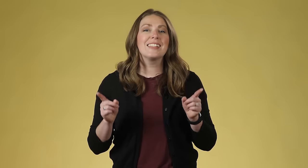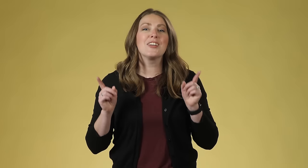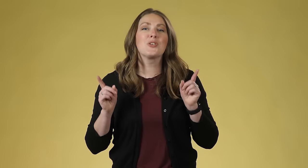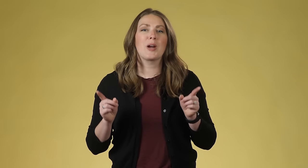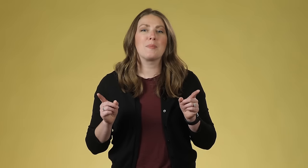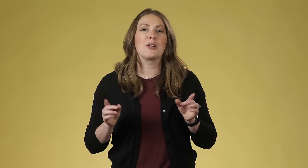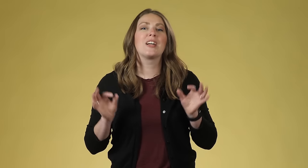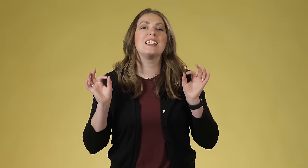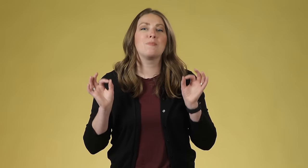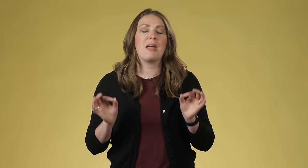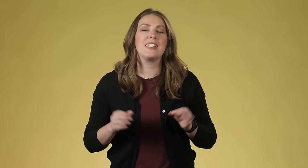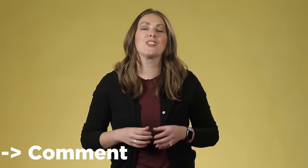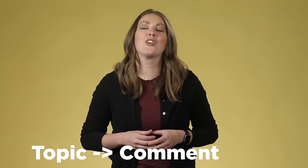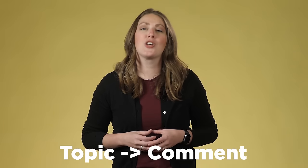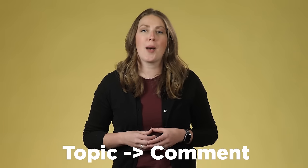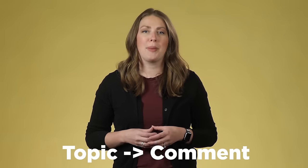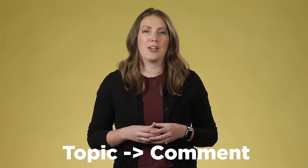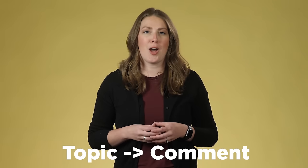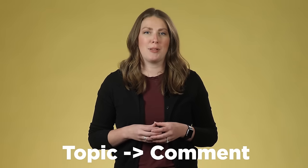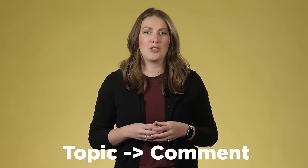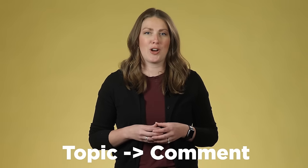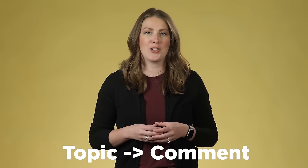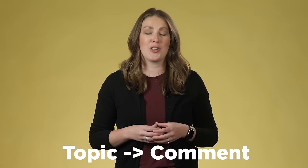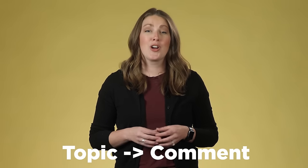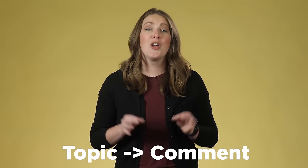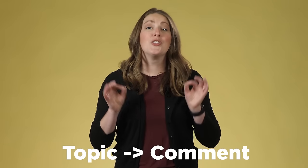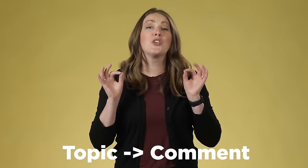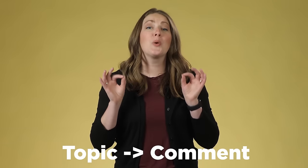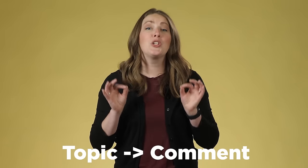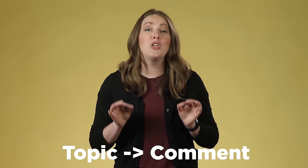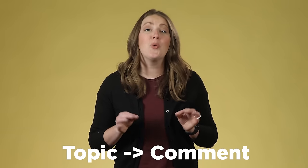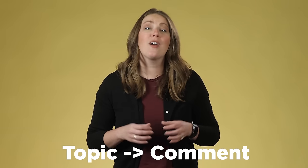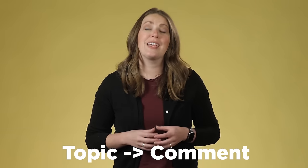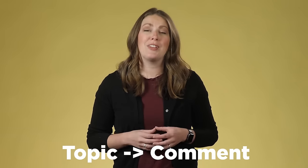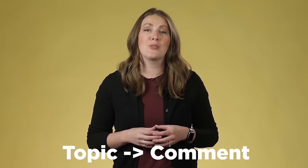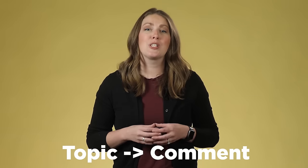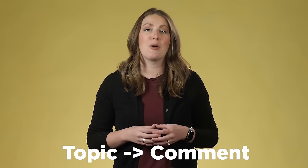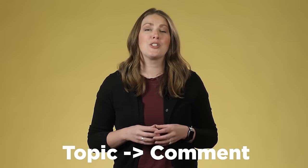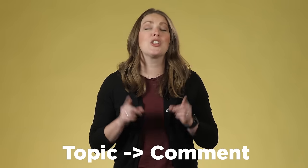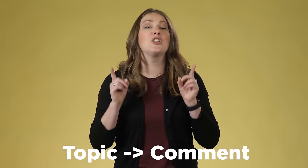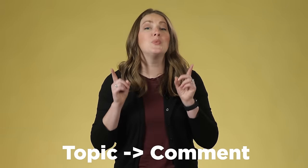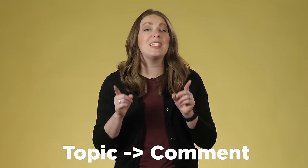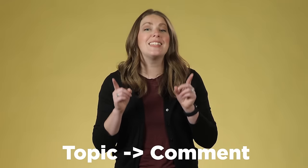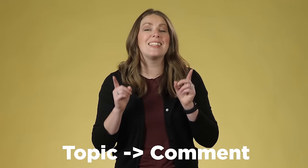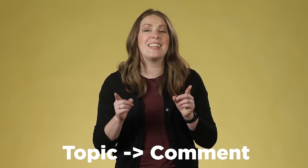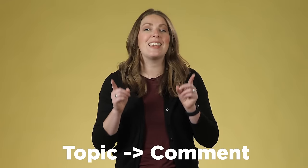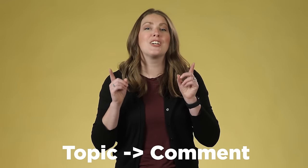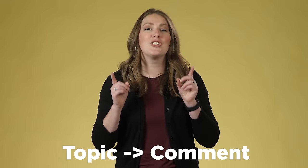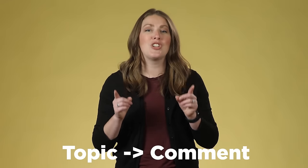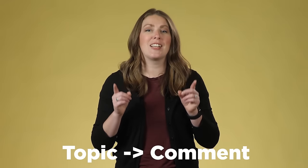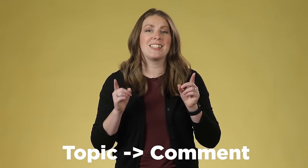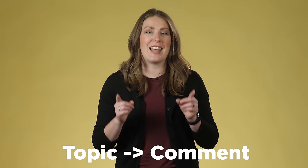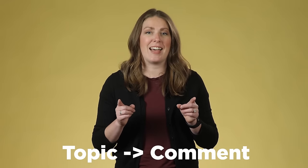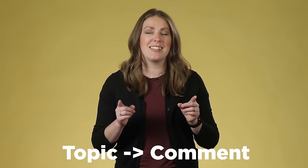'Deaf or Deaf', it can go either way it's just pointing to your mouth and your ear